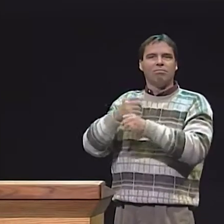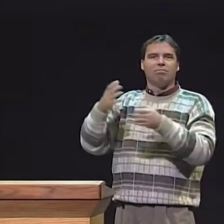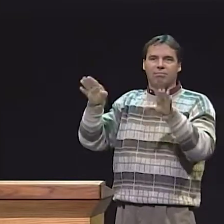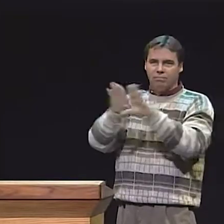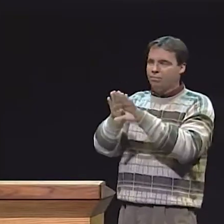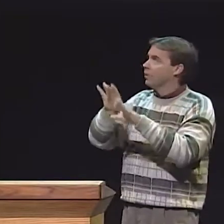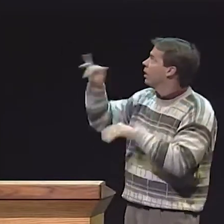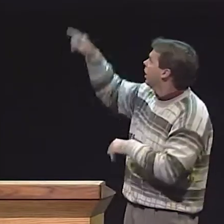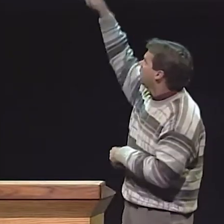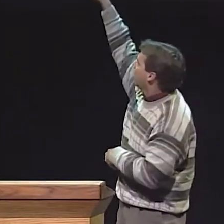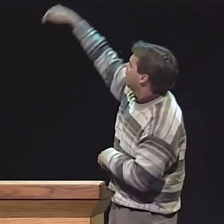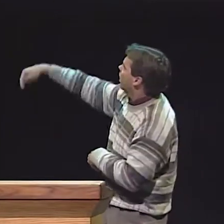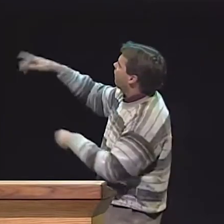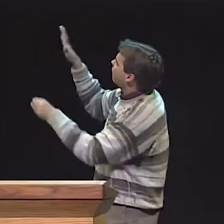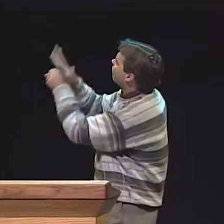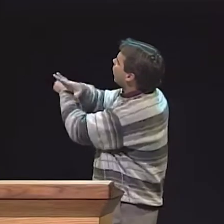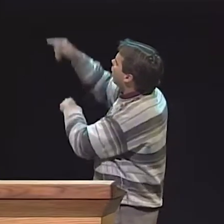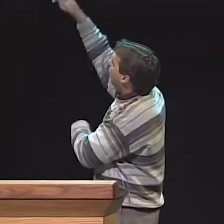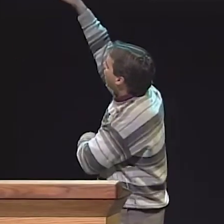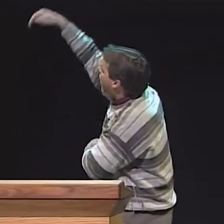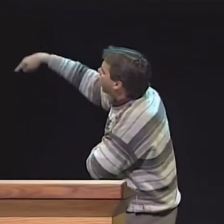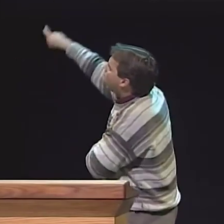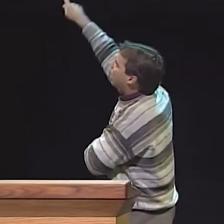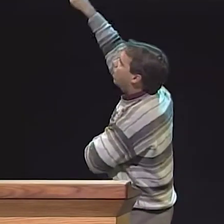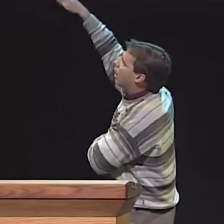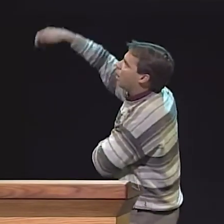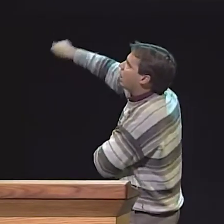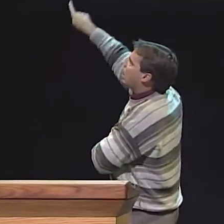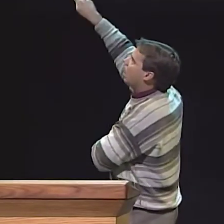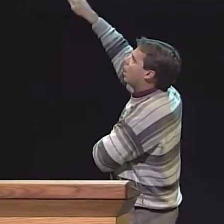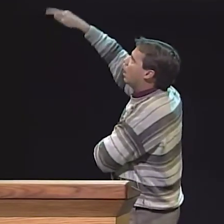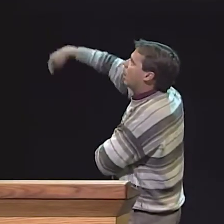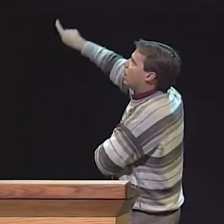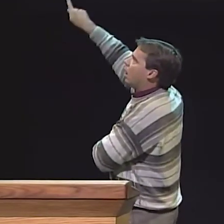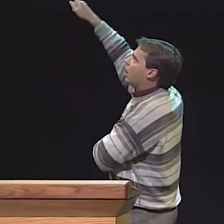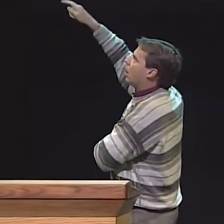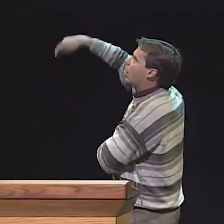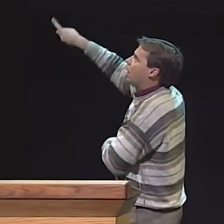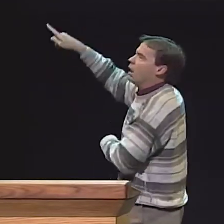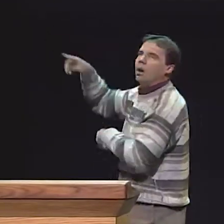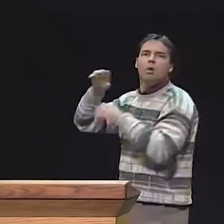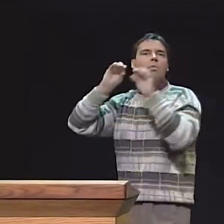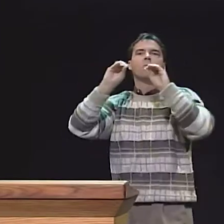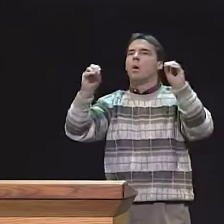GOING THROUGH THIS PROGRAM, BUT WE STILL HAVE NOT DONE THAT YET. WE NEED TO SET THAT UP THIS YEAR AND THE PROGRAM HAD BEEN CLOSED.